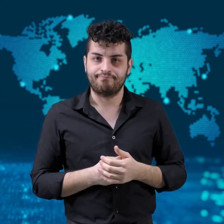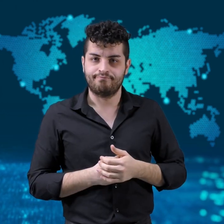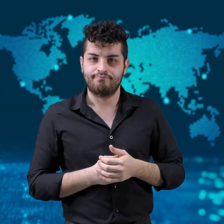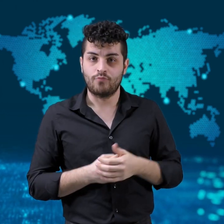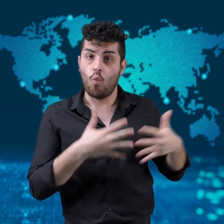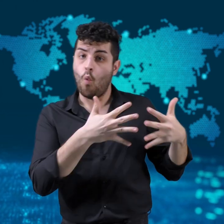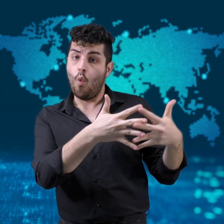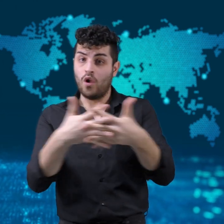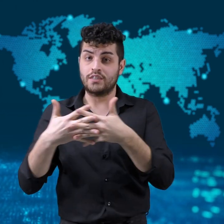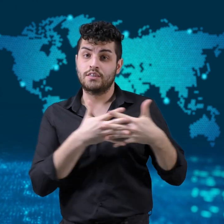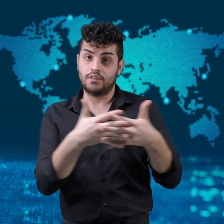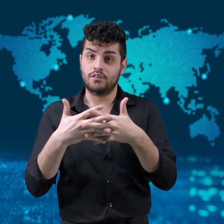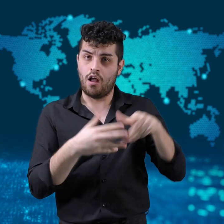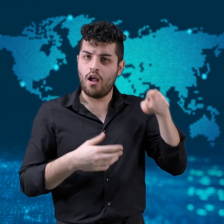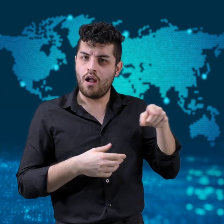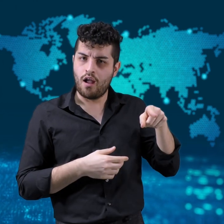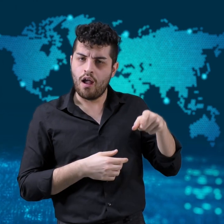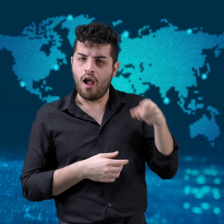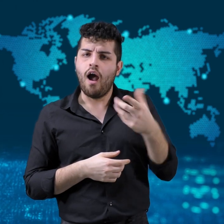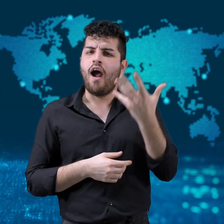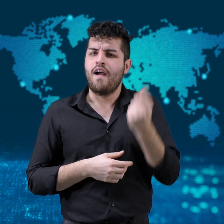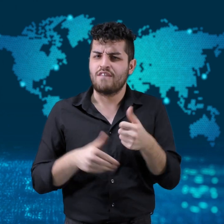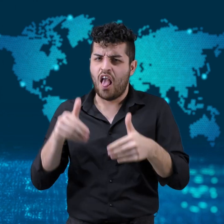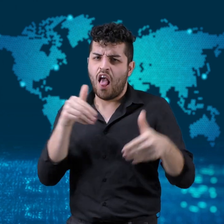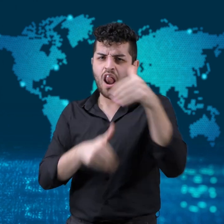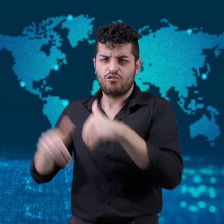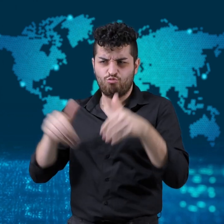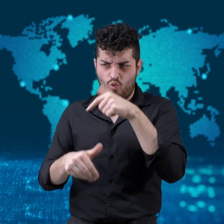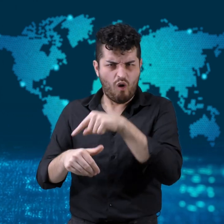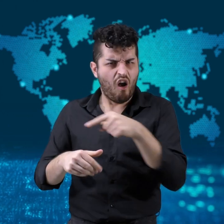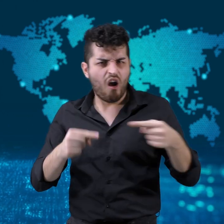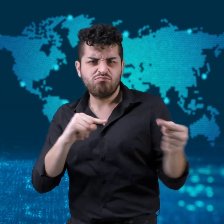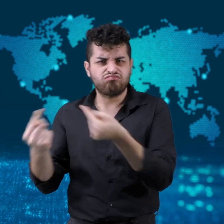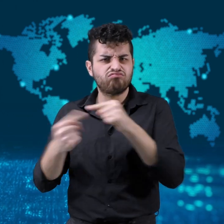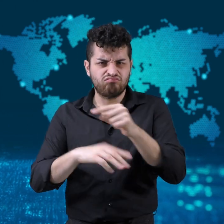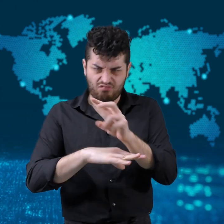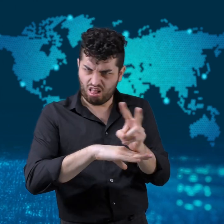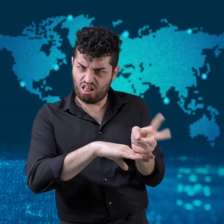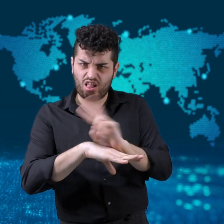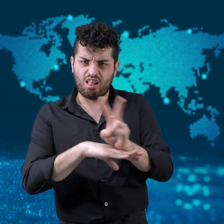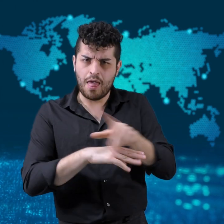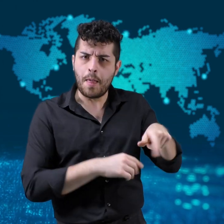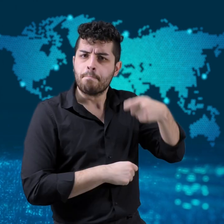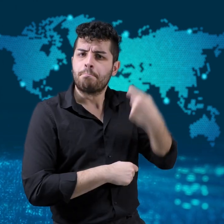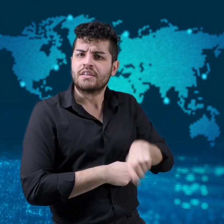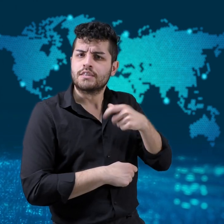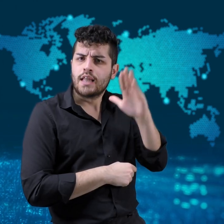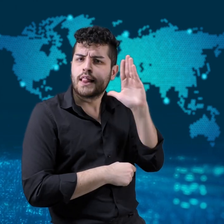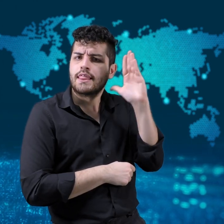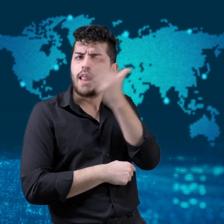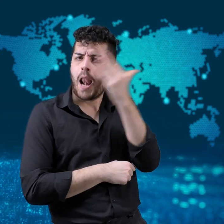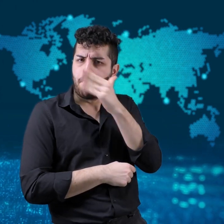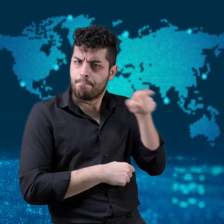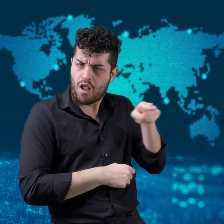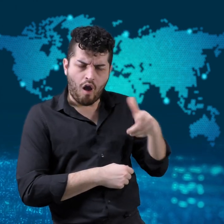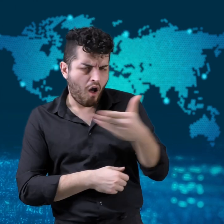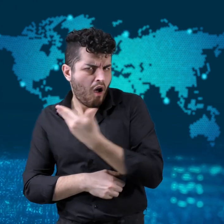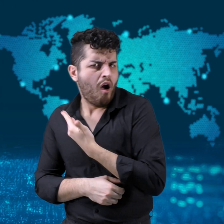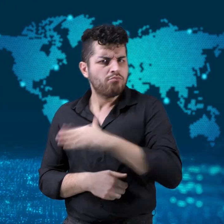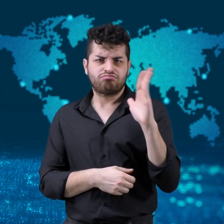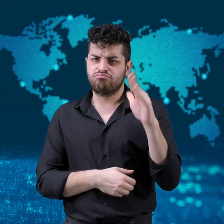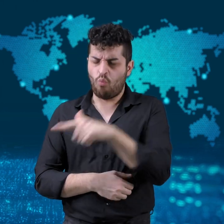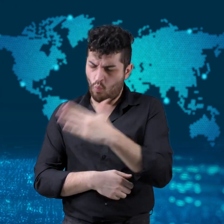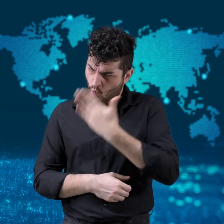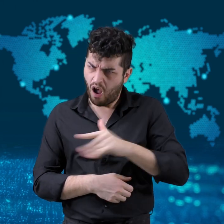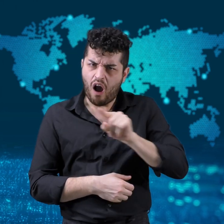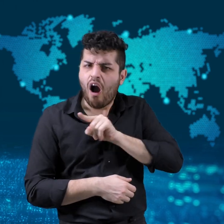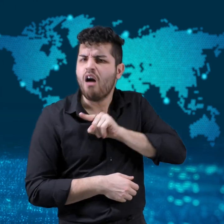President Donald Trump refused to concede until all the legal cases